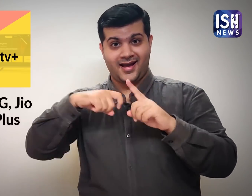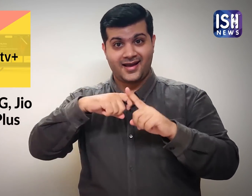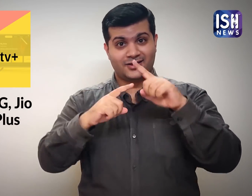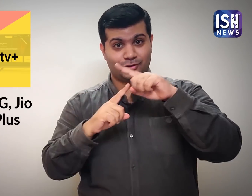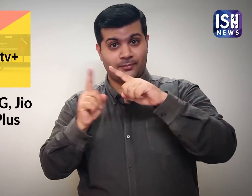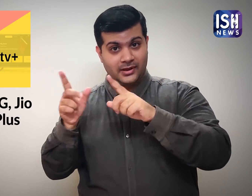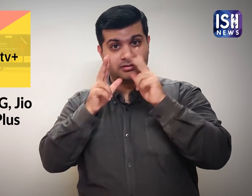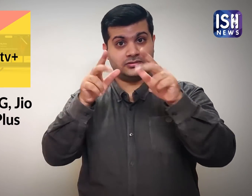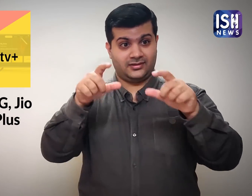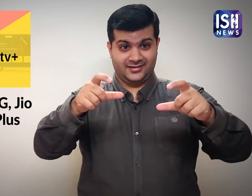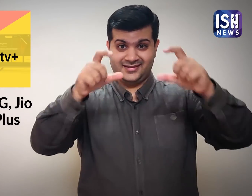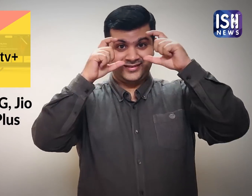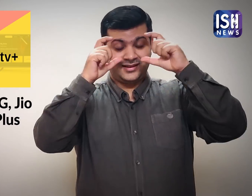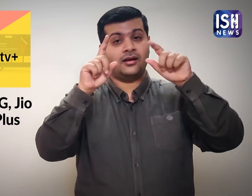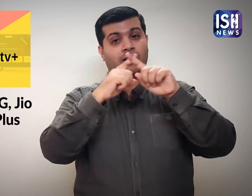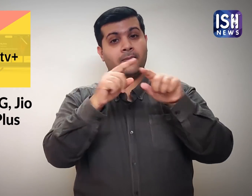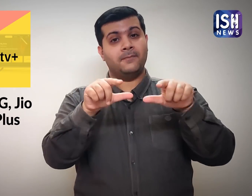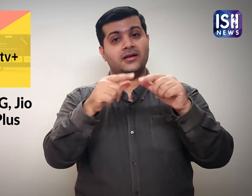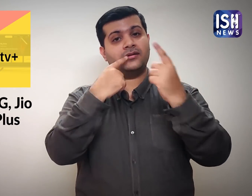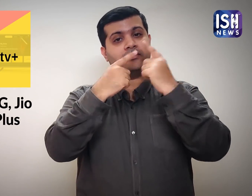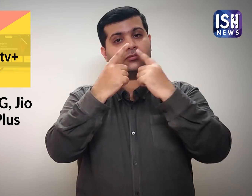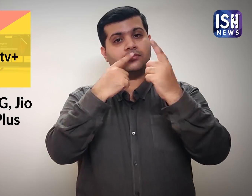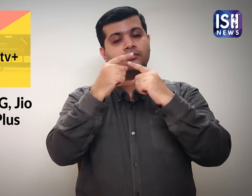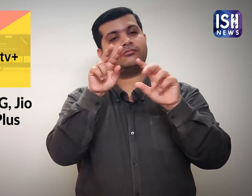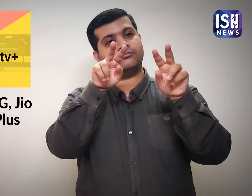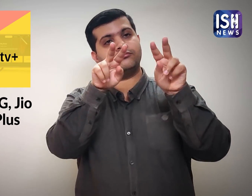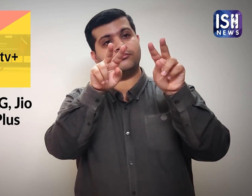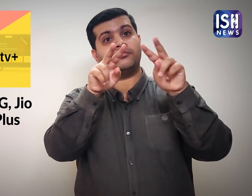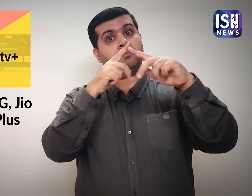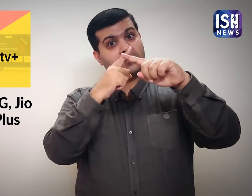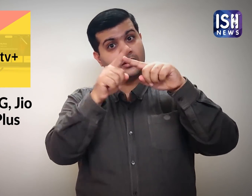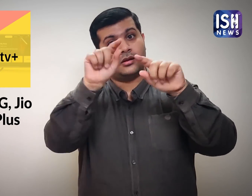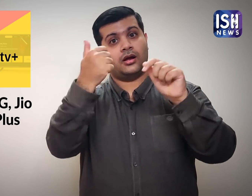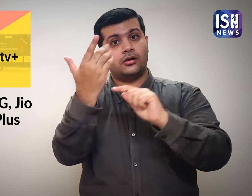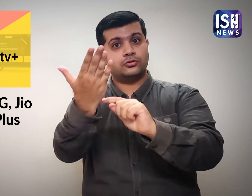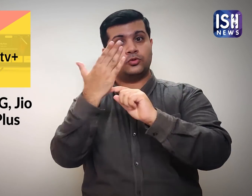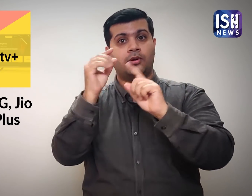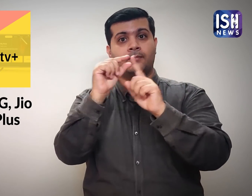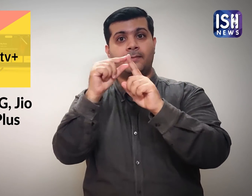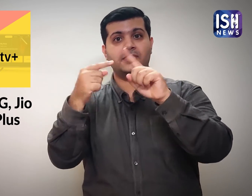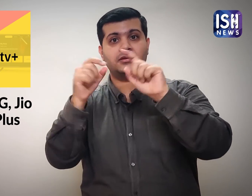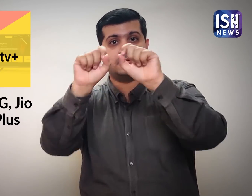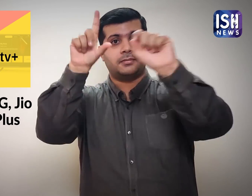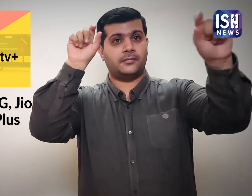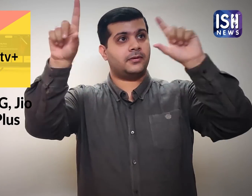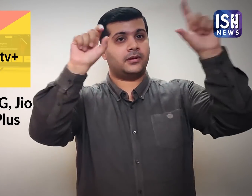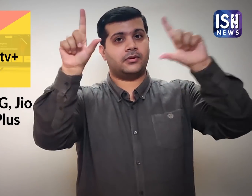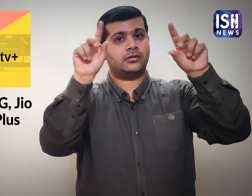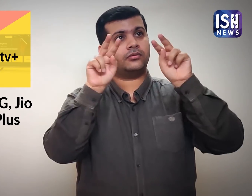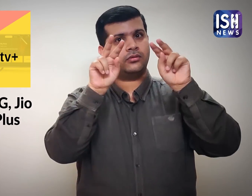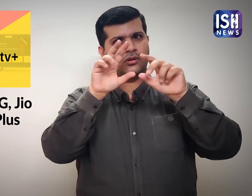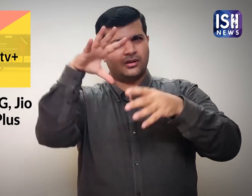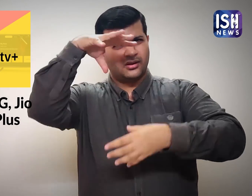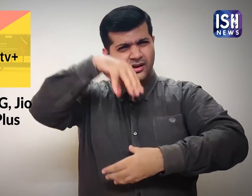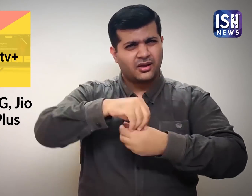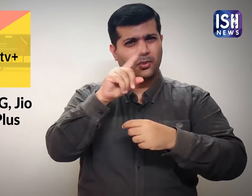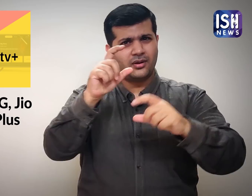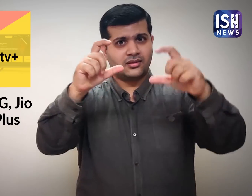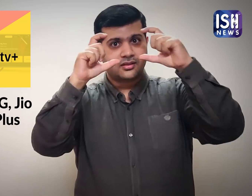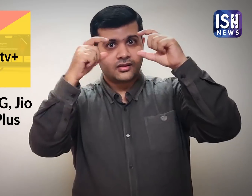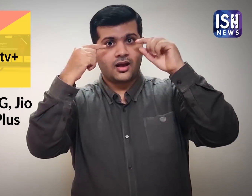Kiran demonstrated how glasses could be used to conduct meetings and you can also show PPT presentations.